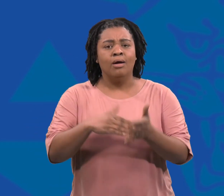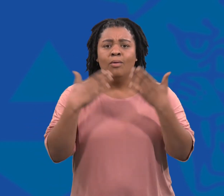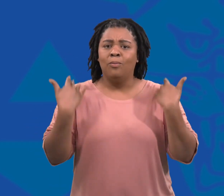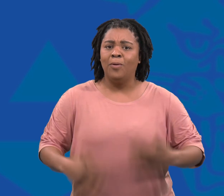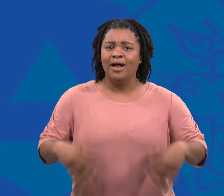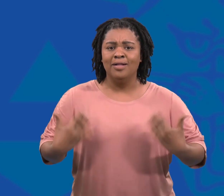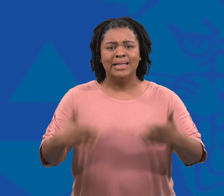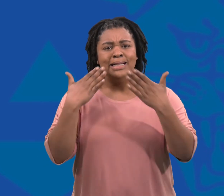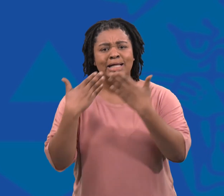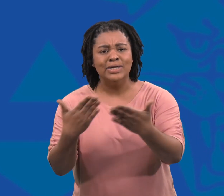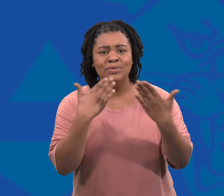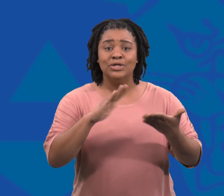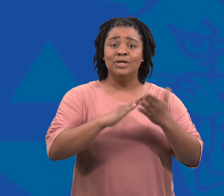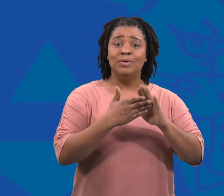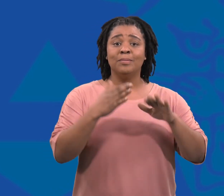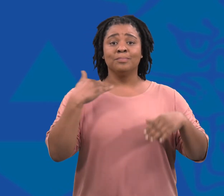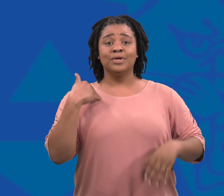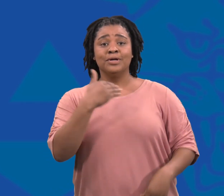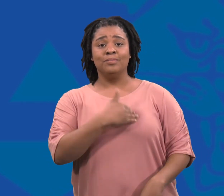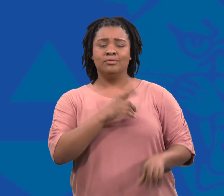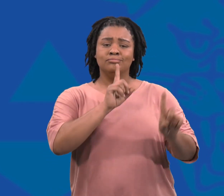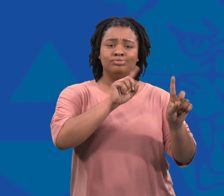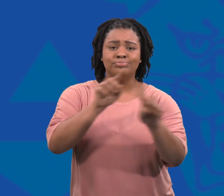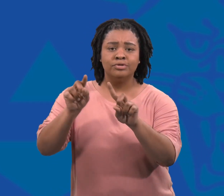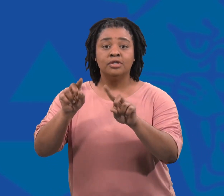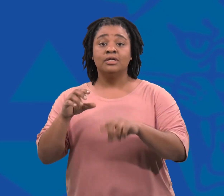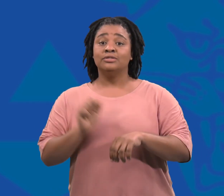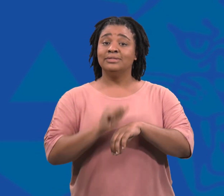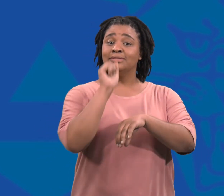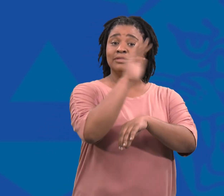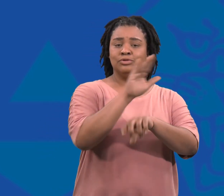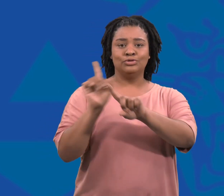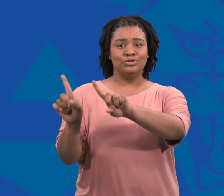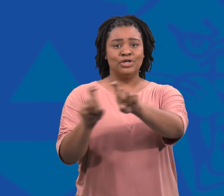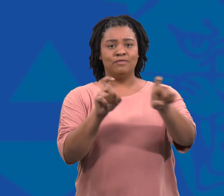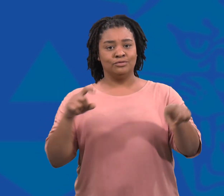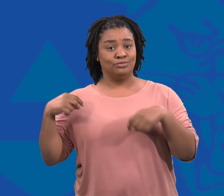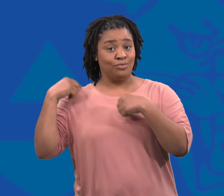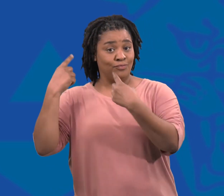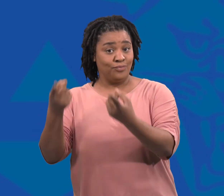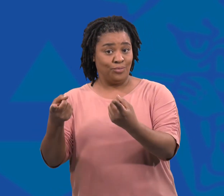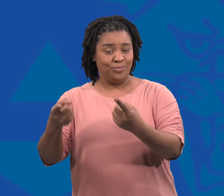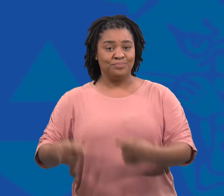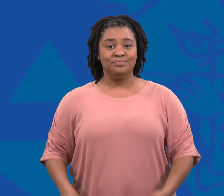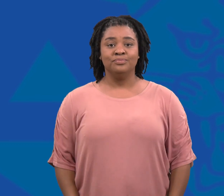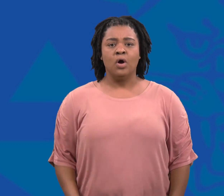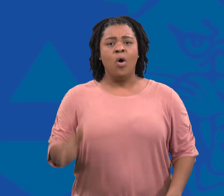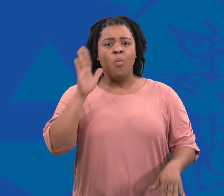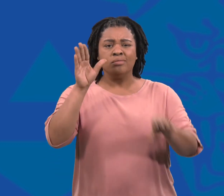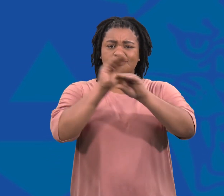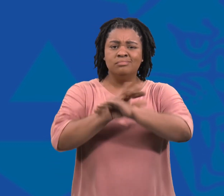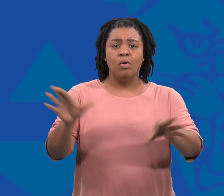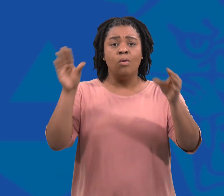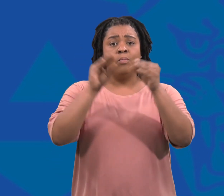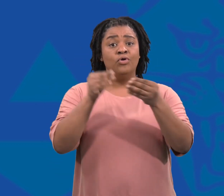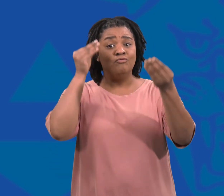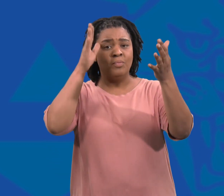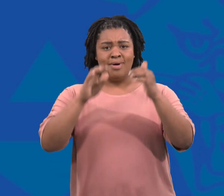Again, a huge thank you to community members for a great turnout in responses on the survey so far.